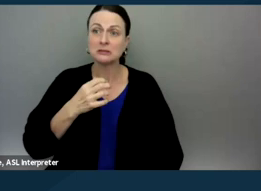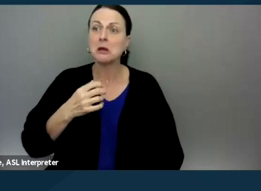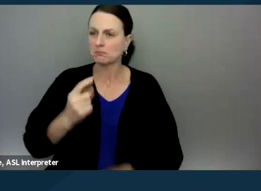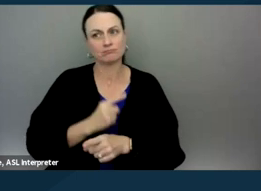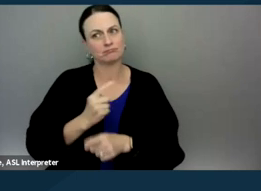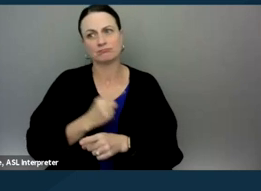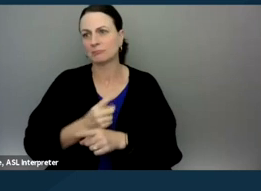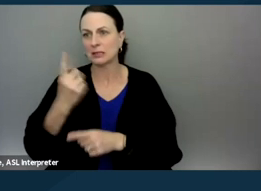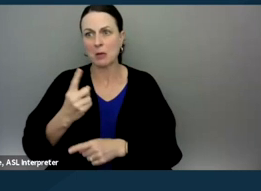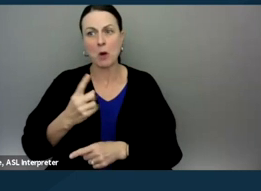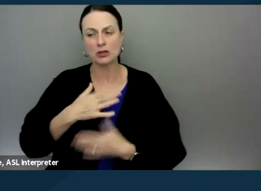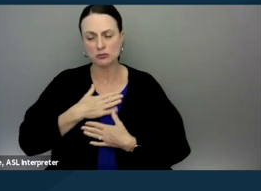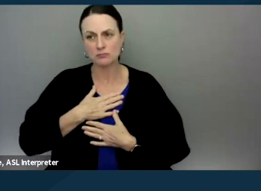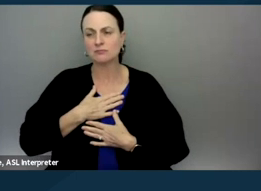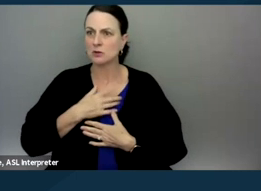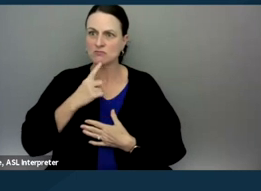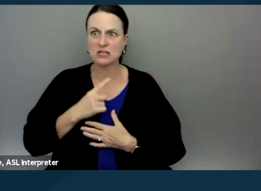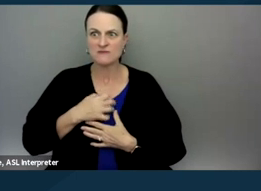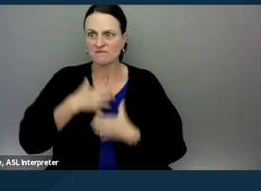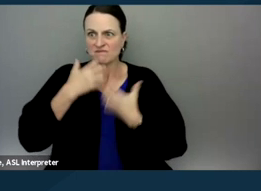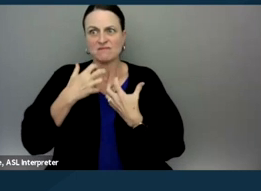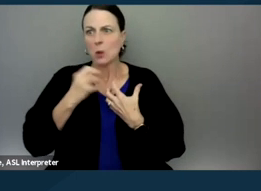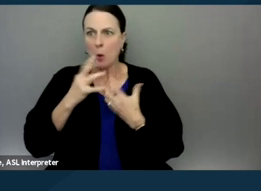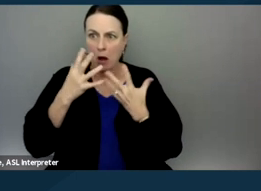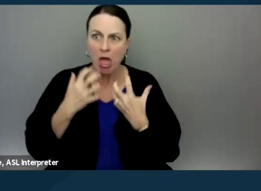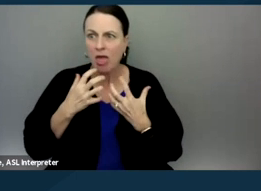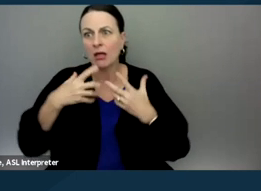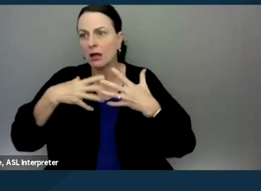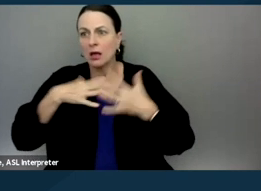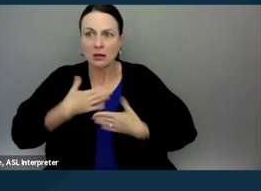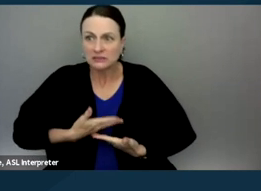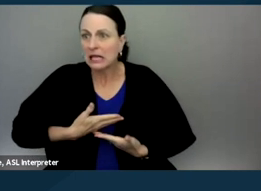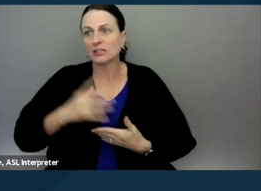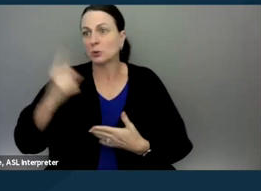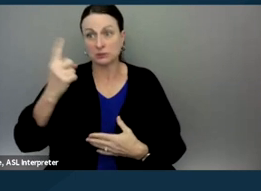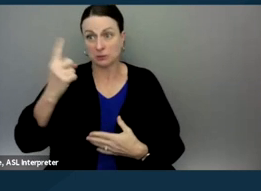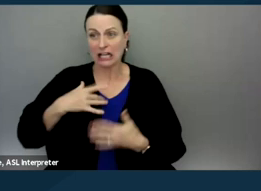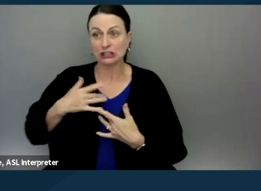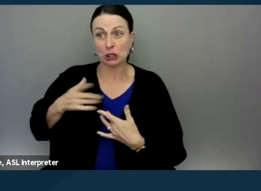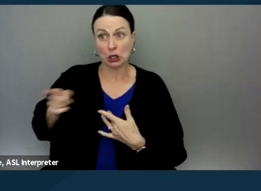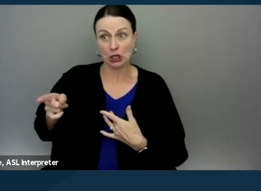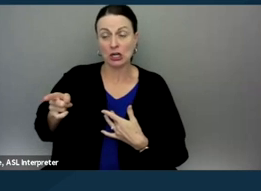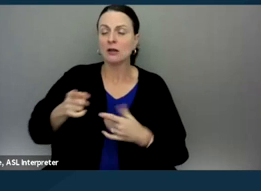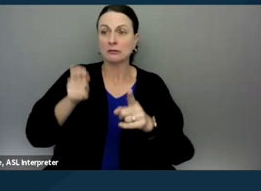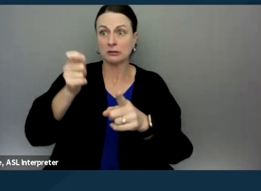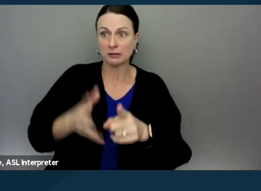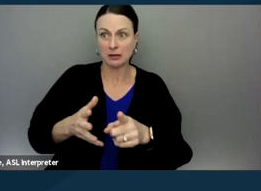to really kind of lose their cool or whatever. And we don't want, we might be concerned that maybe the hearing officer or the judge is thinking,